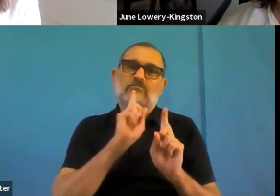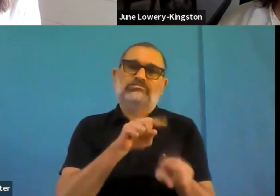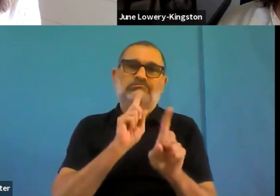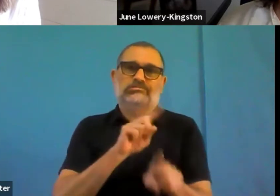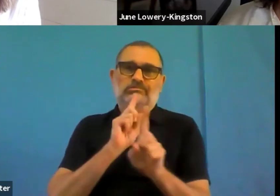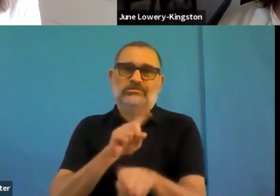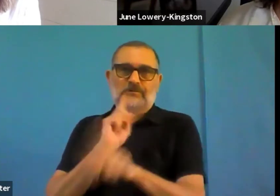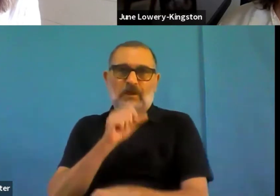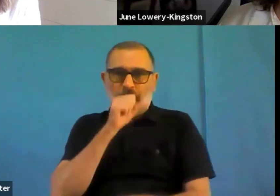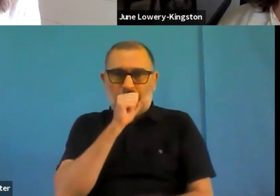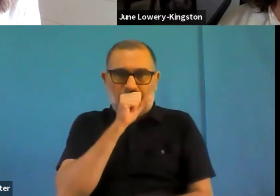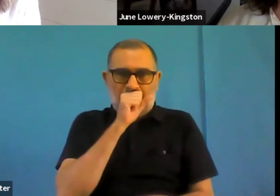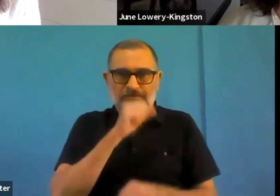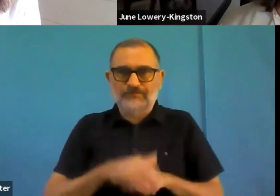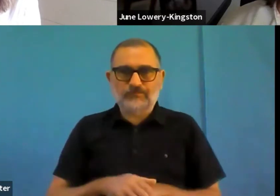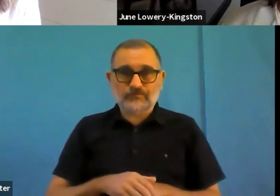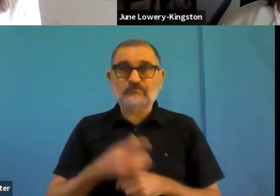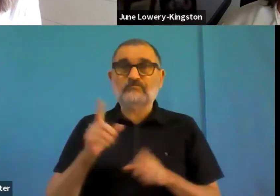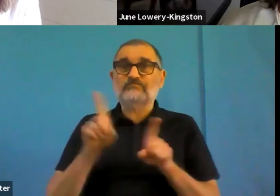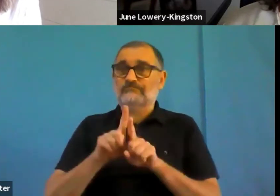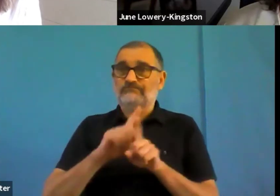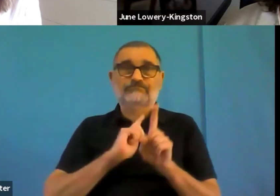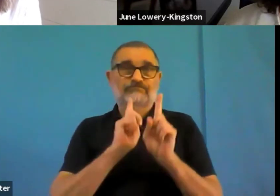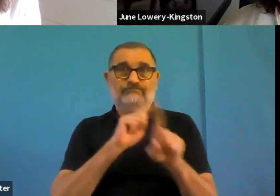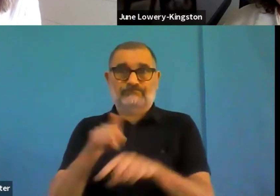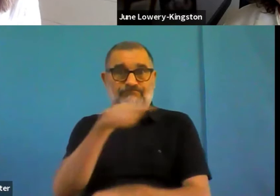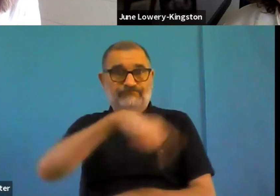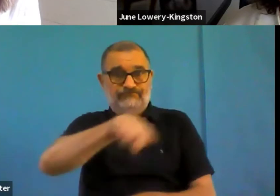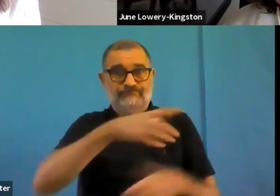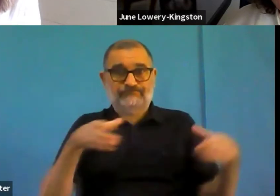easy to use survey, and about three out of 10 going through the formal hoops, which tells